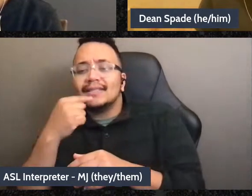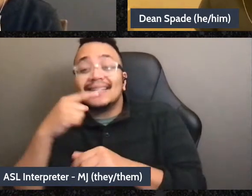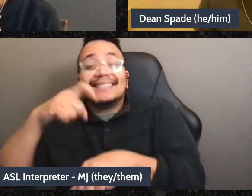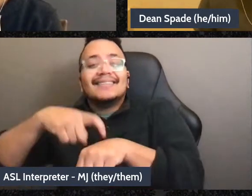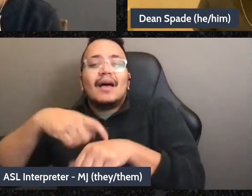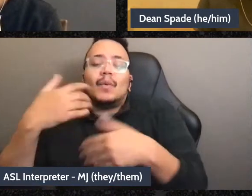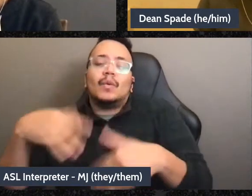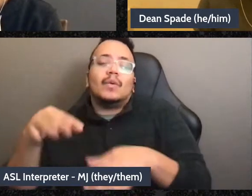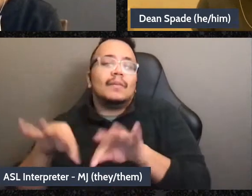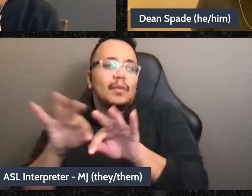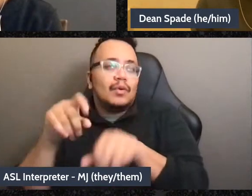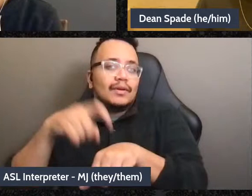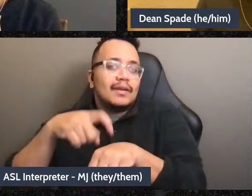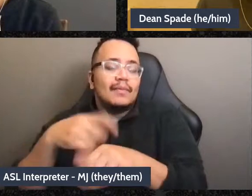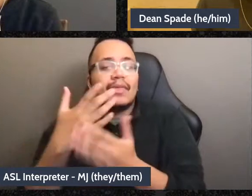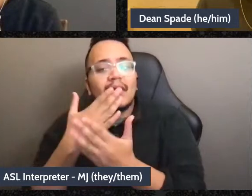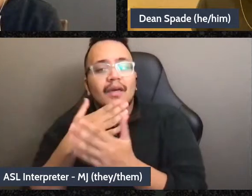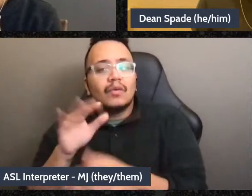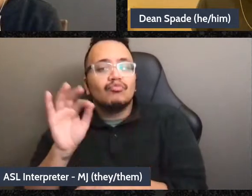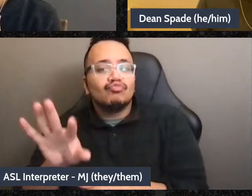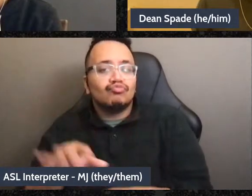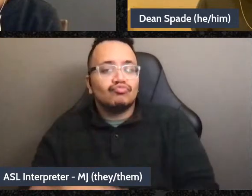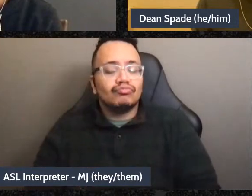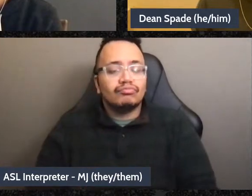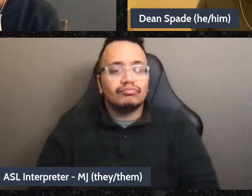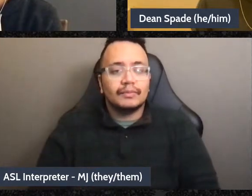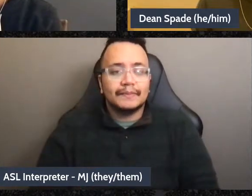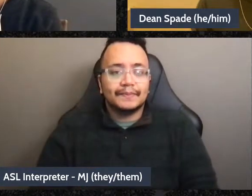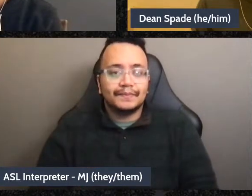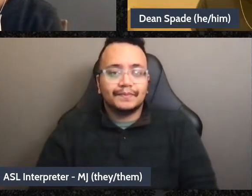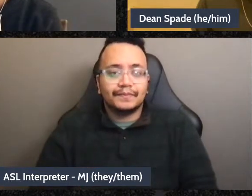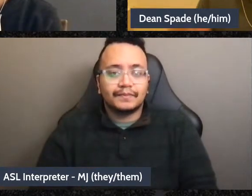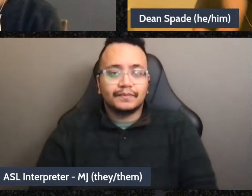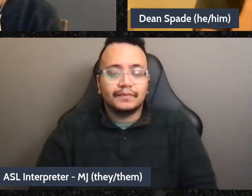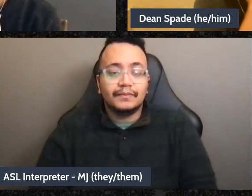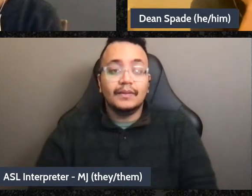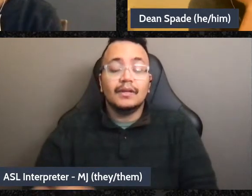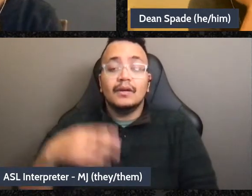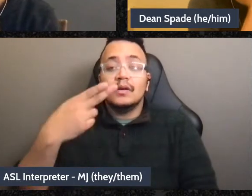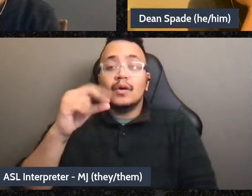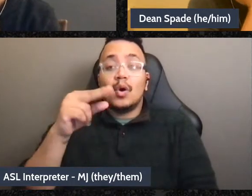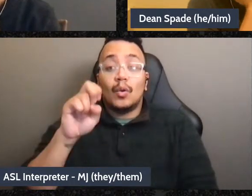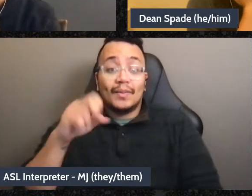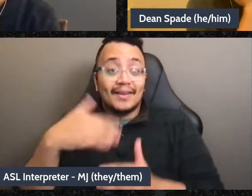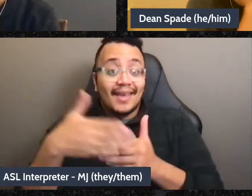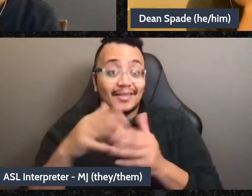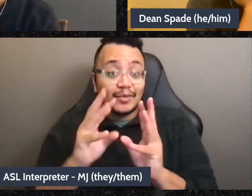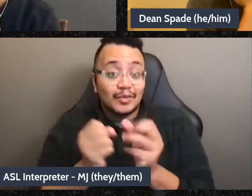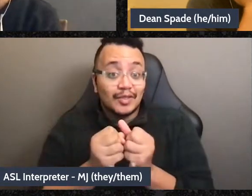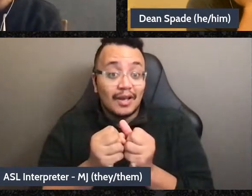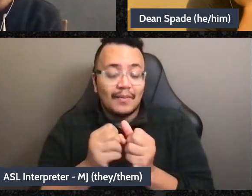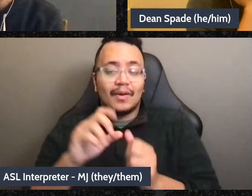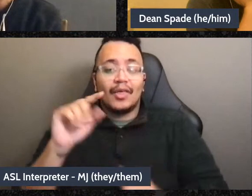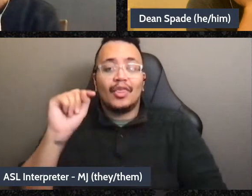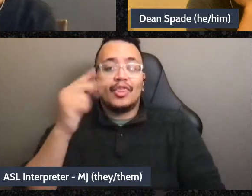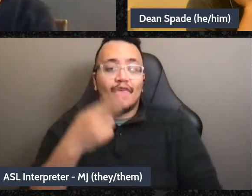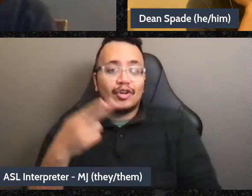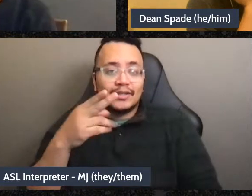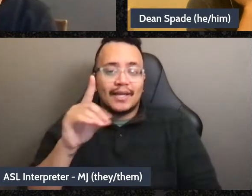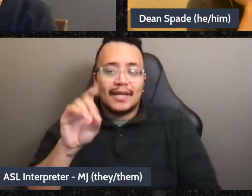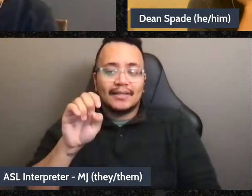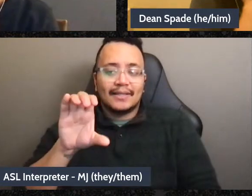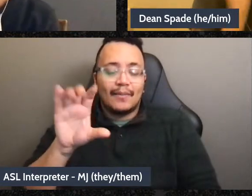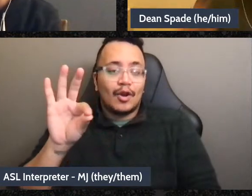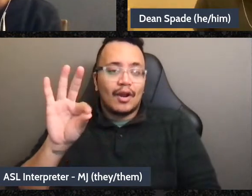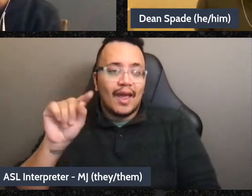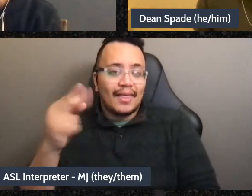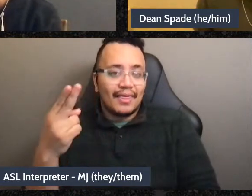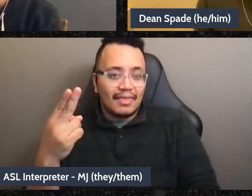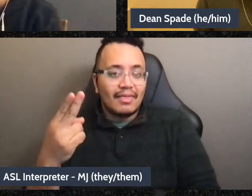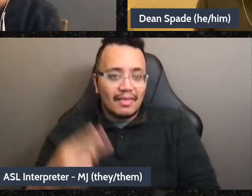raising that Cinnamon Love. Okay, um, so the next workshop is Thursday, December 9th, um, so please